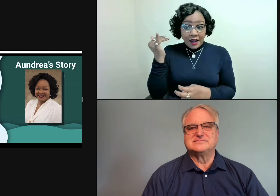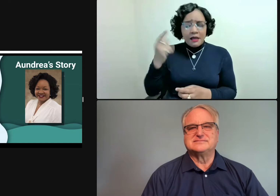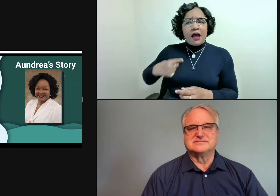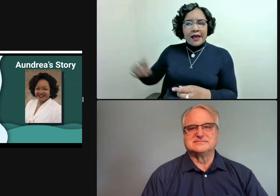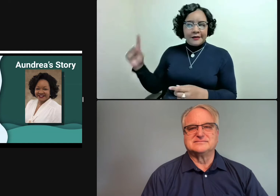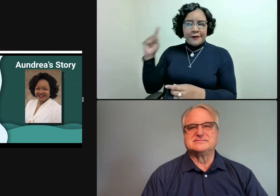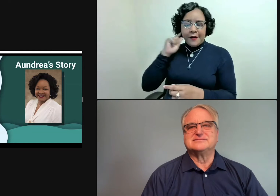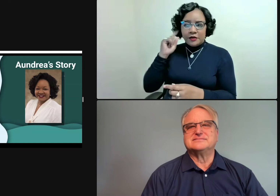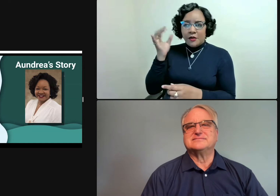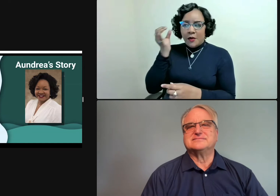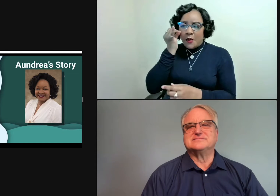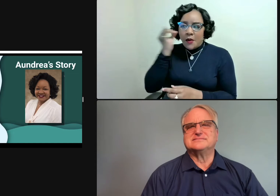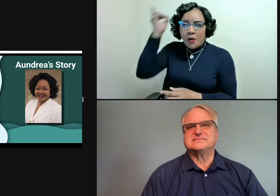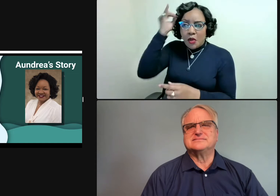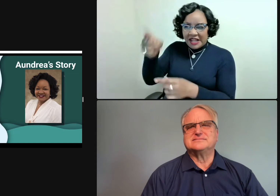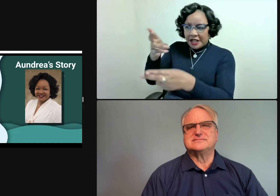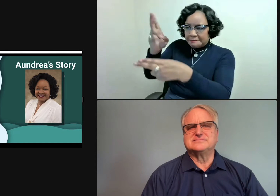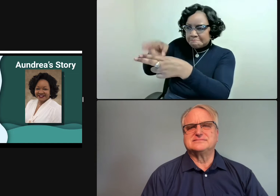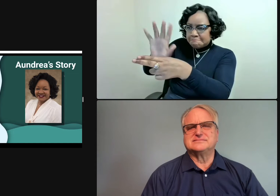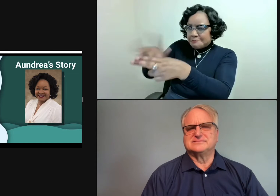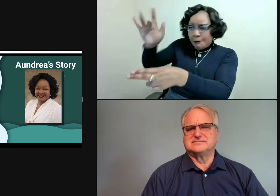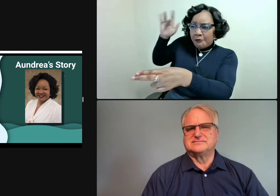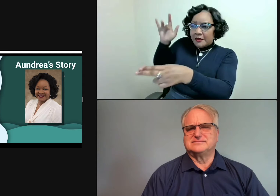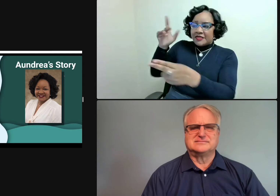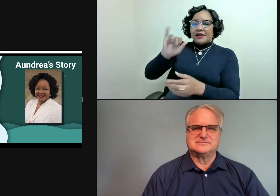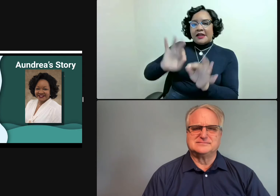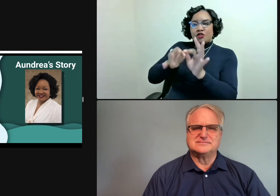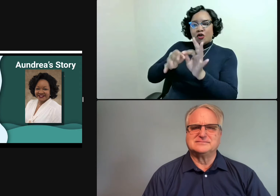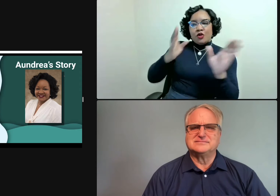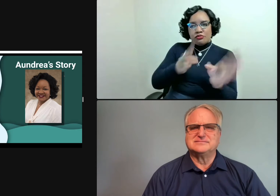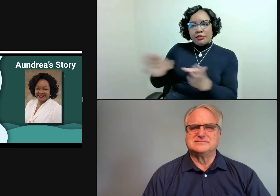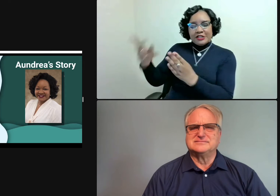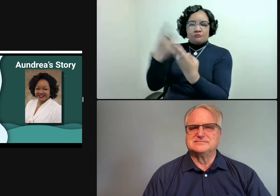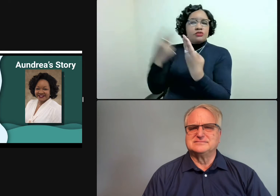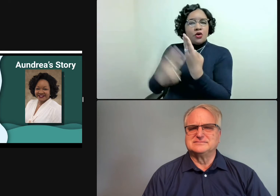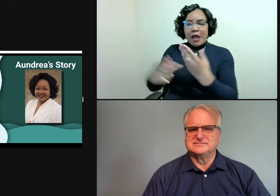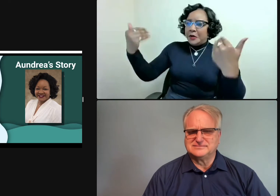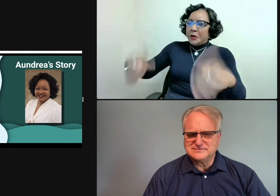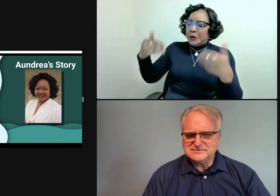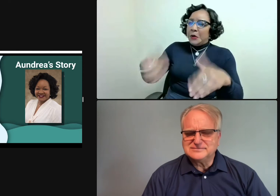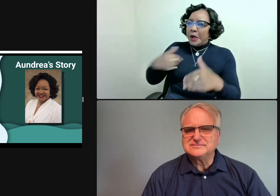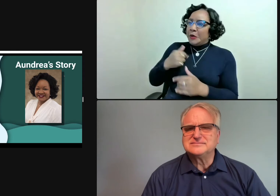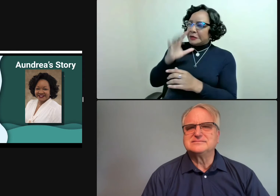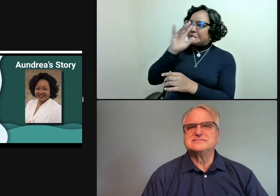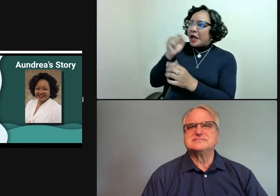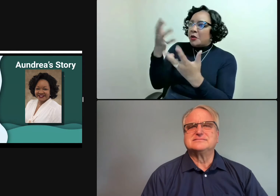I transferred over to Ohlone College. The purpose for that was that Ohlone